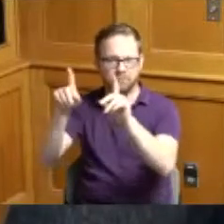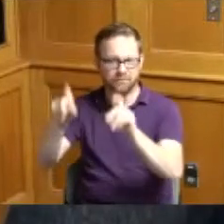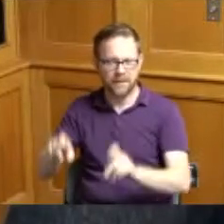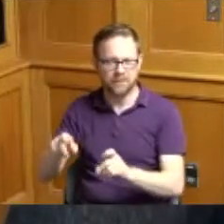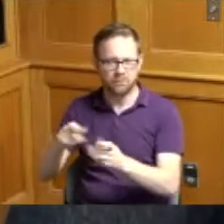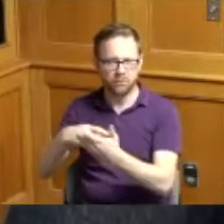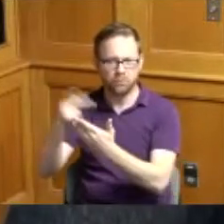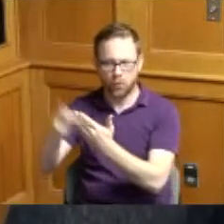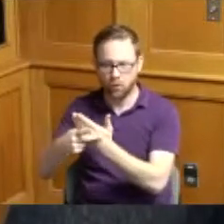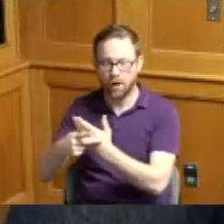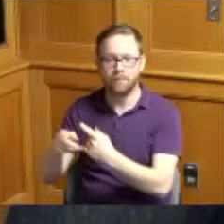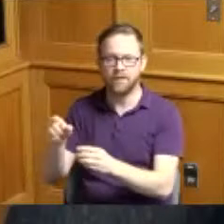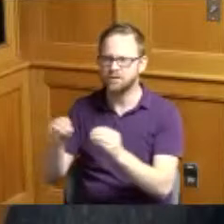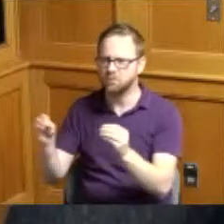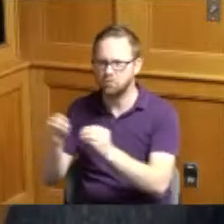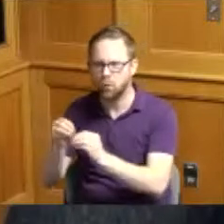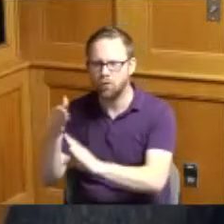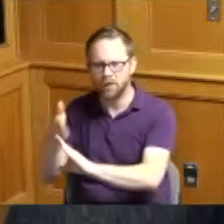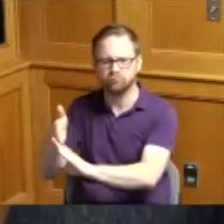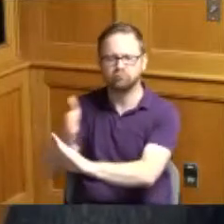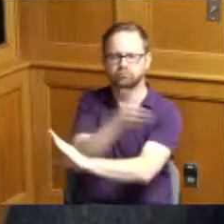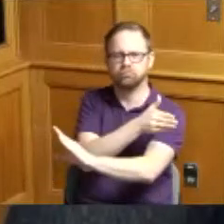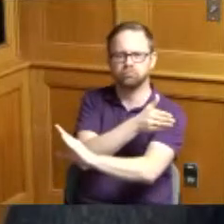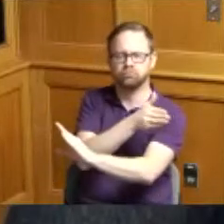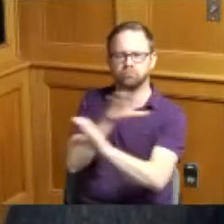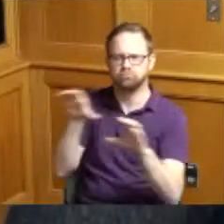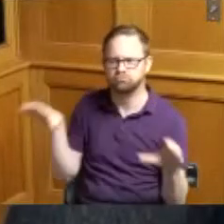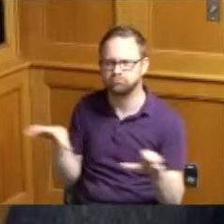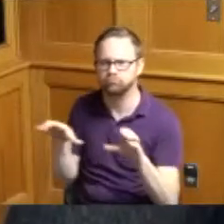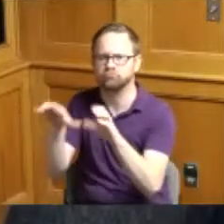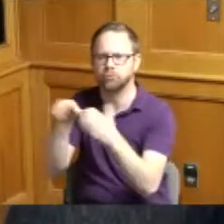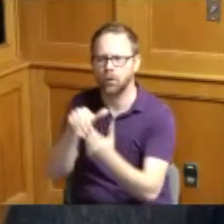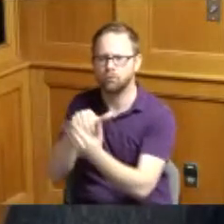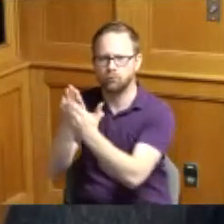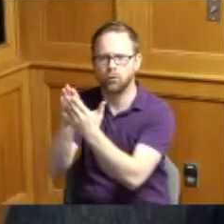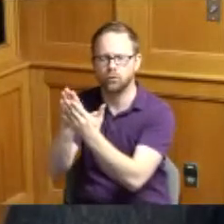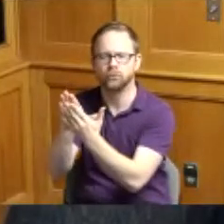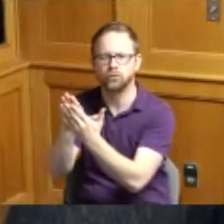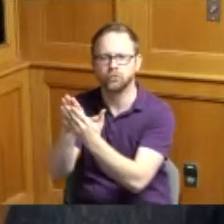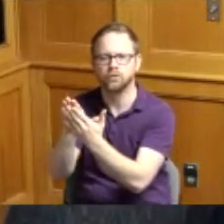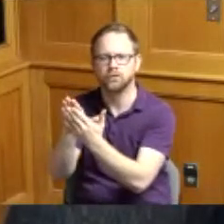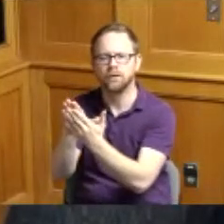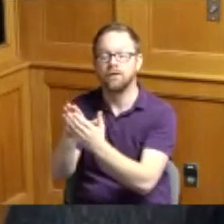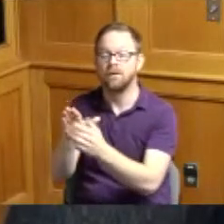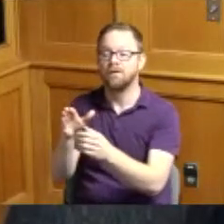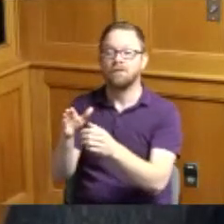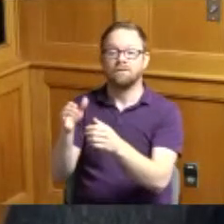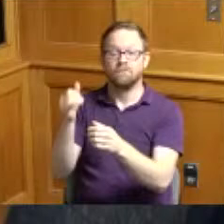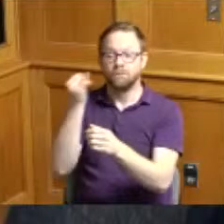much more proactive approach than we have done in the past for those individuals that are overdosing